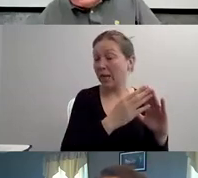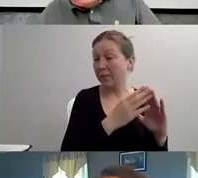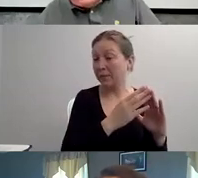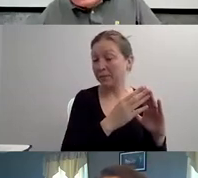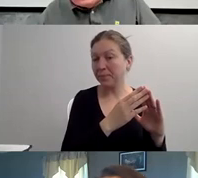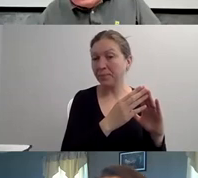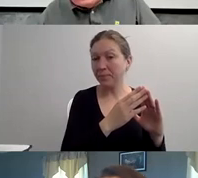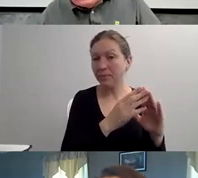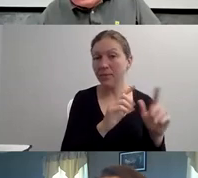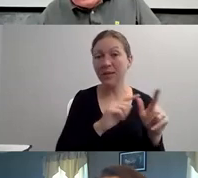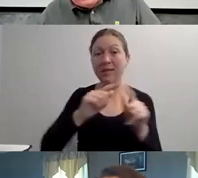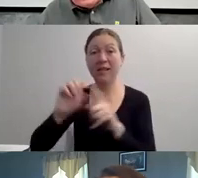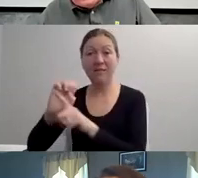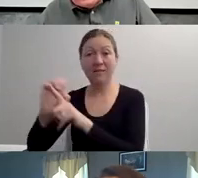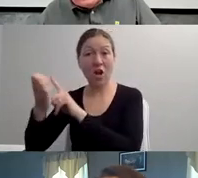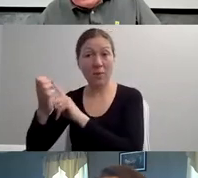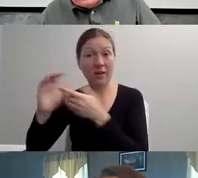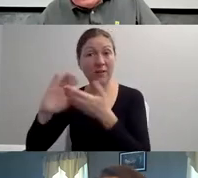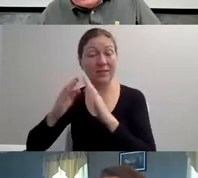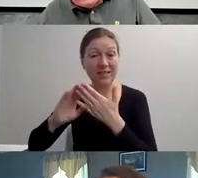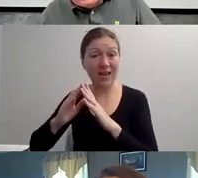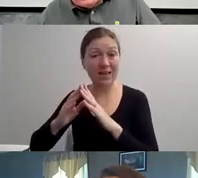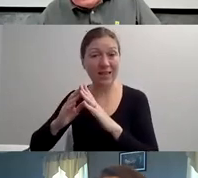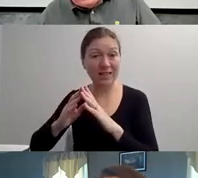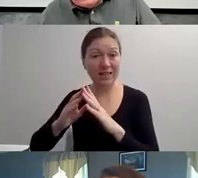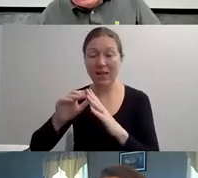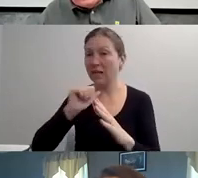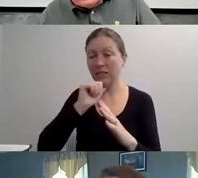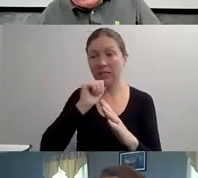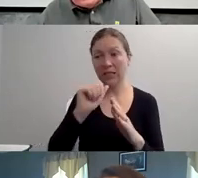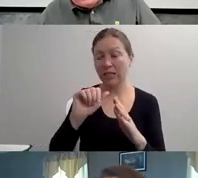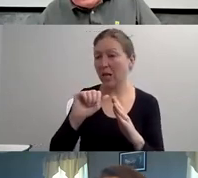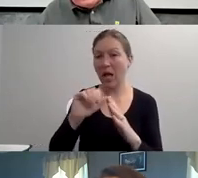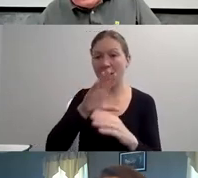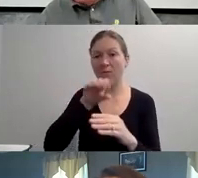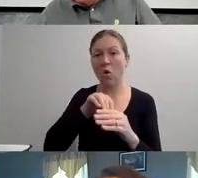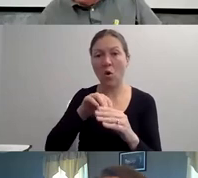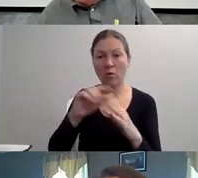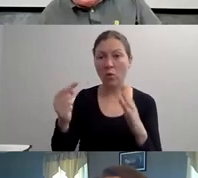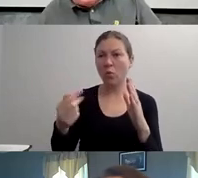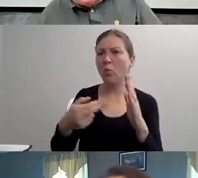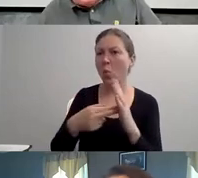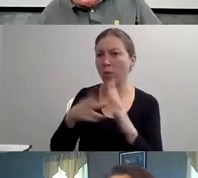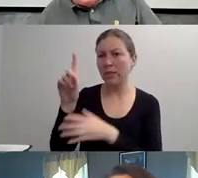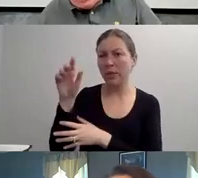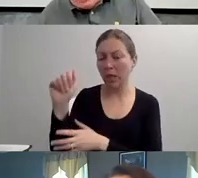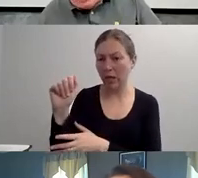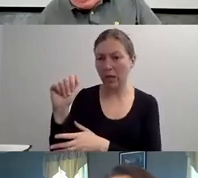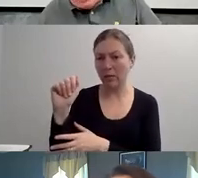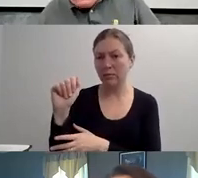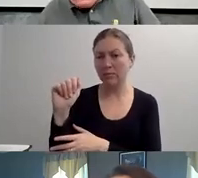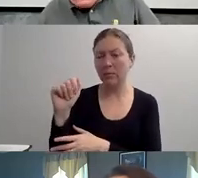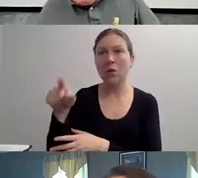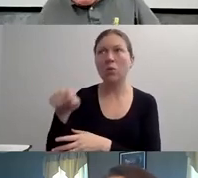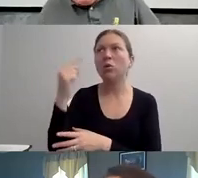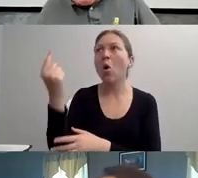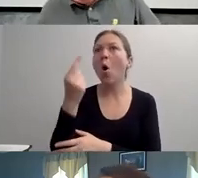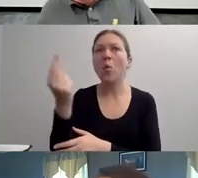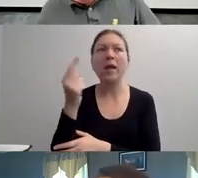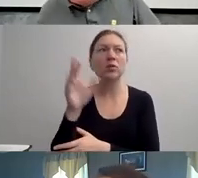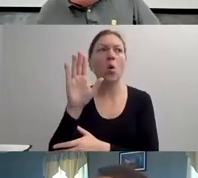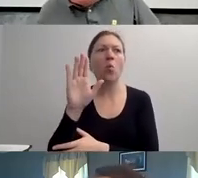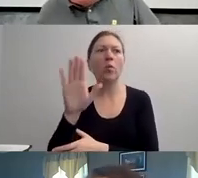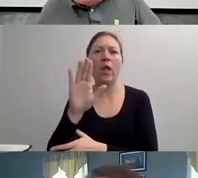"THE ONE THING I WANT TO SAY IS WHAT'S REALLY PATHETIC IS THERE WAS A WHOLE LOT OF WORK